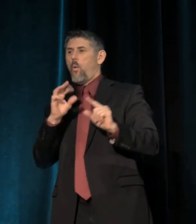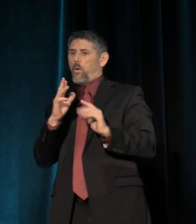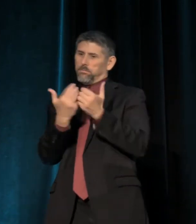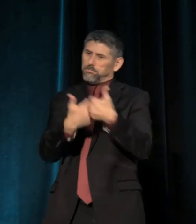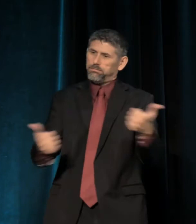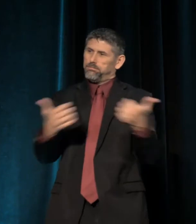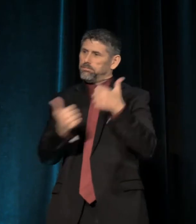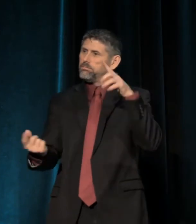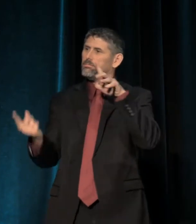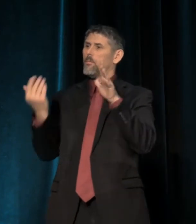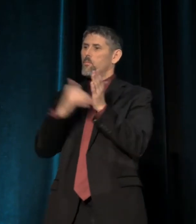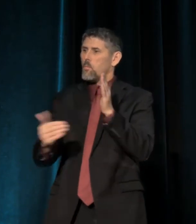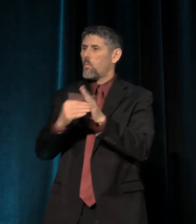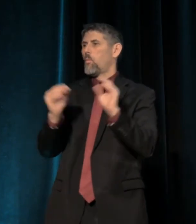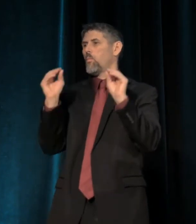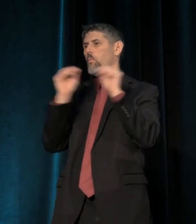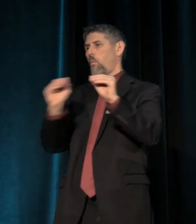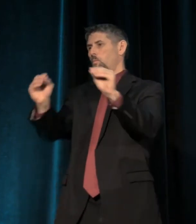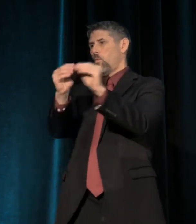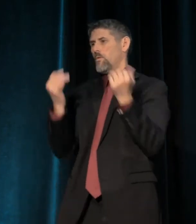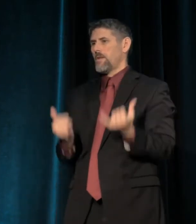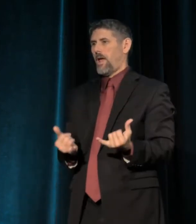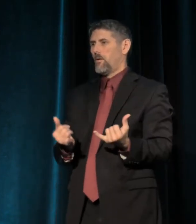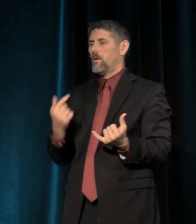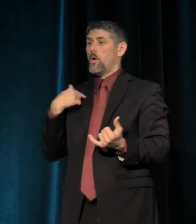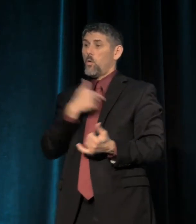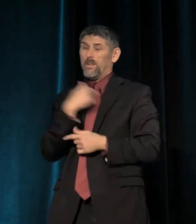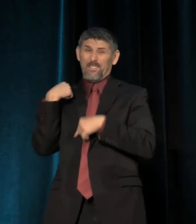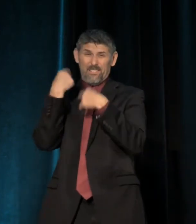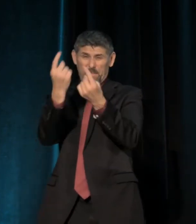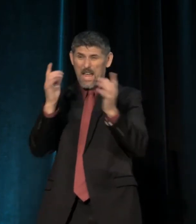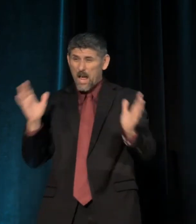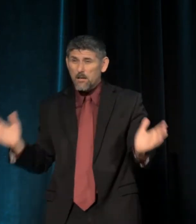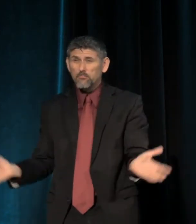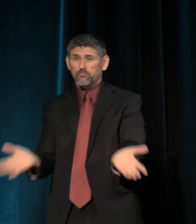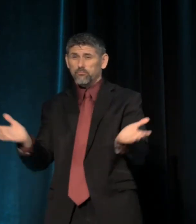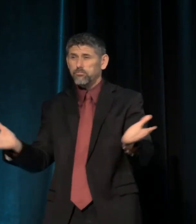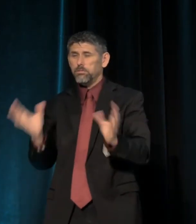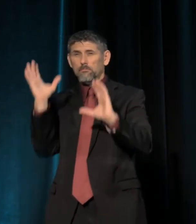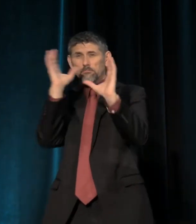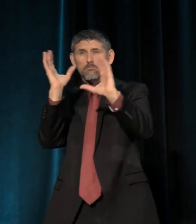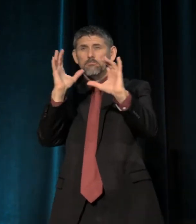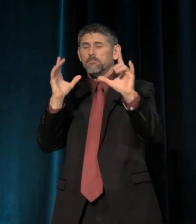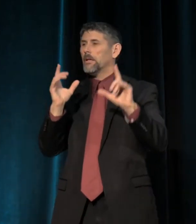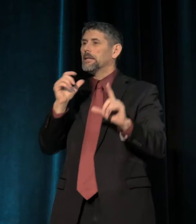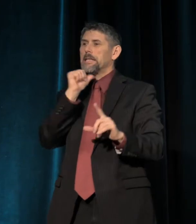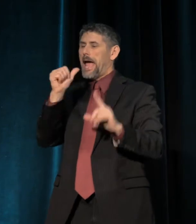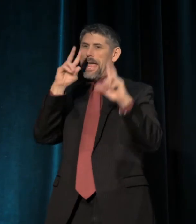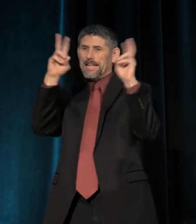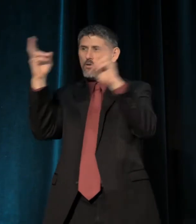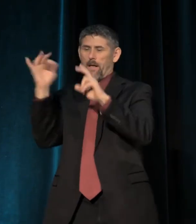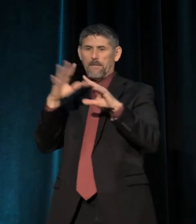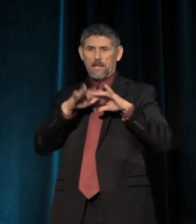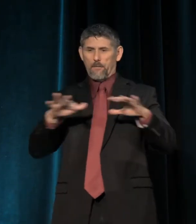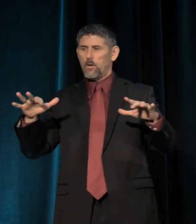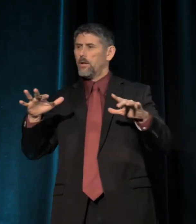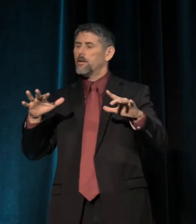An so, what we've been pushing for, right? have not been a focus on issues of diversity but issues of equity.